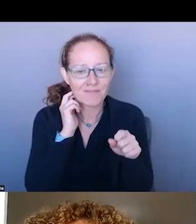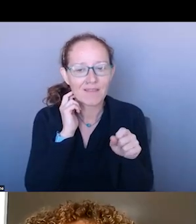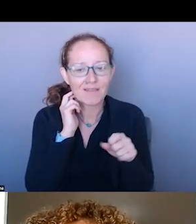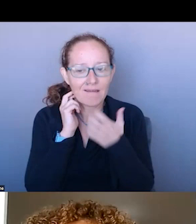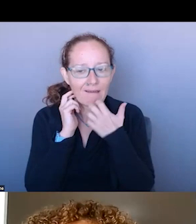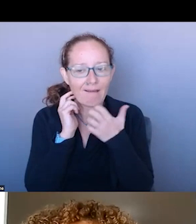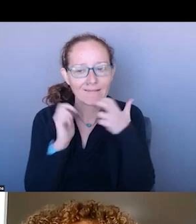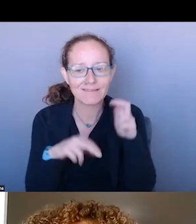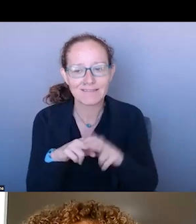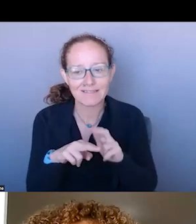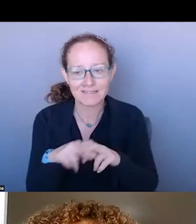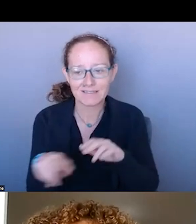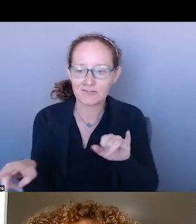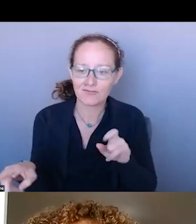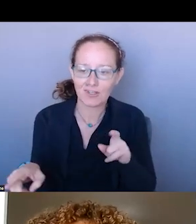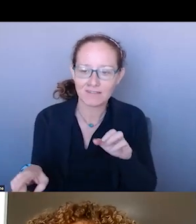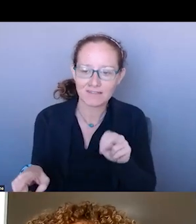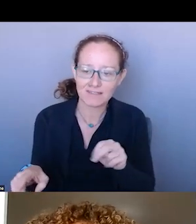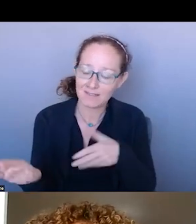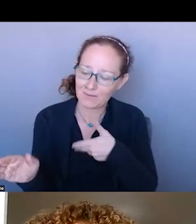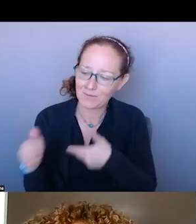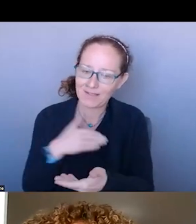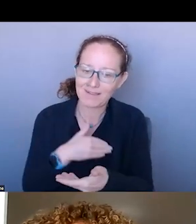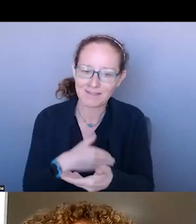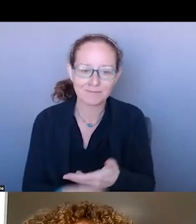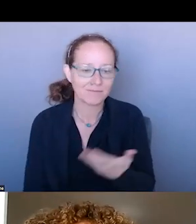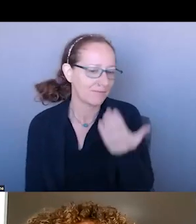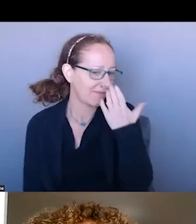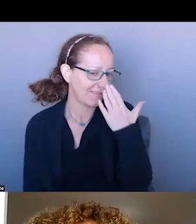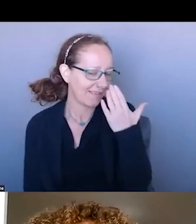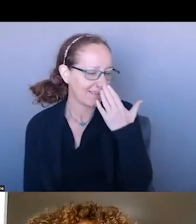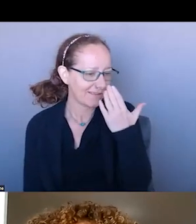JUSTIN, WELCOME. >>: THANK YOU. IT IS A PLEASURE TO BE HERE.